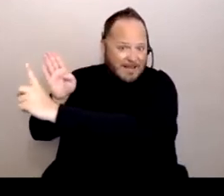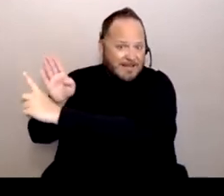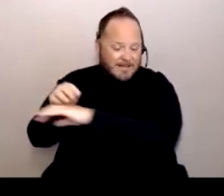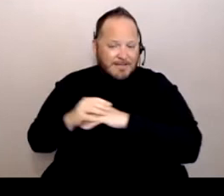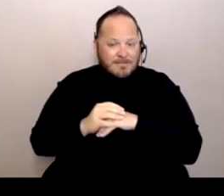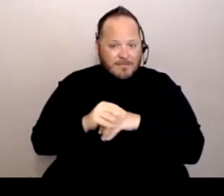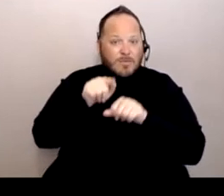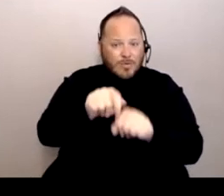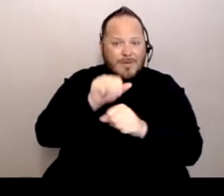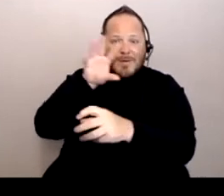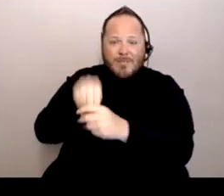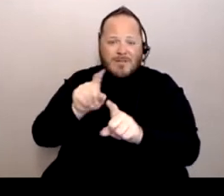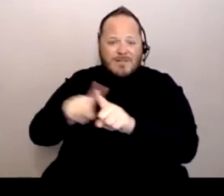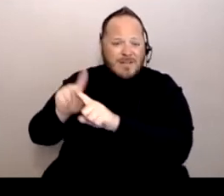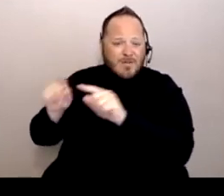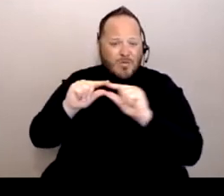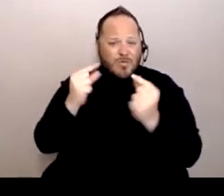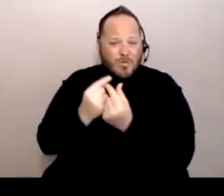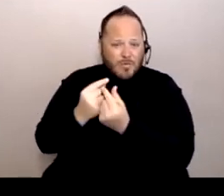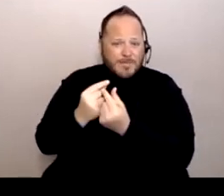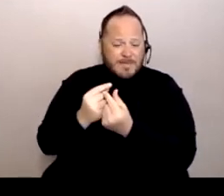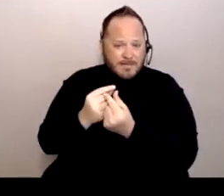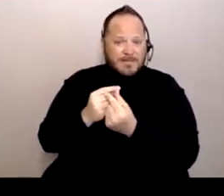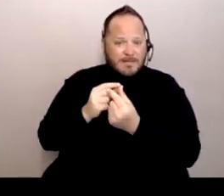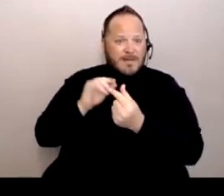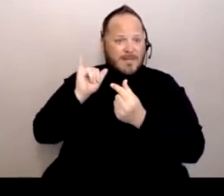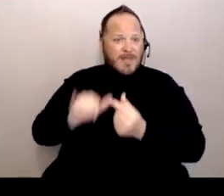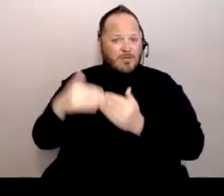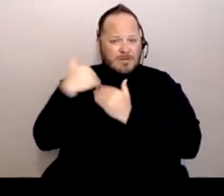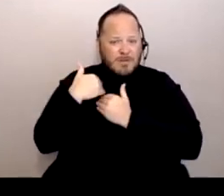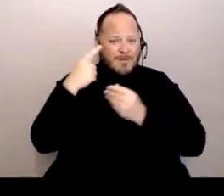that are disseminating vaccinations and information.